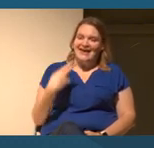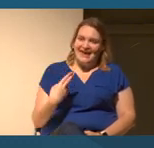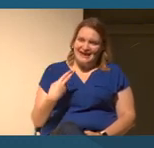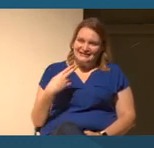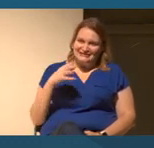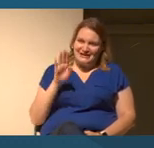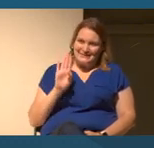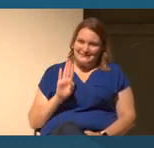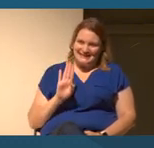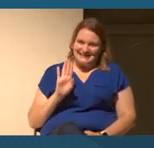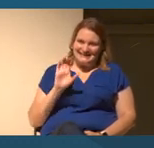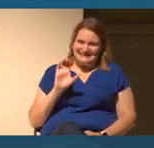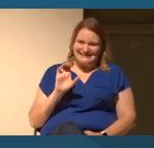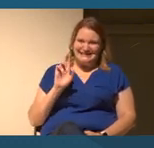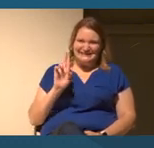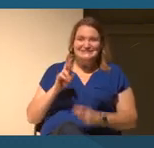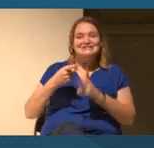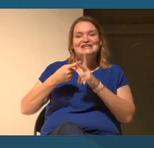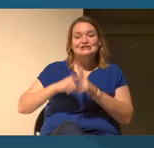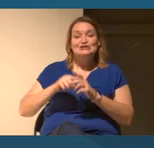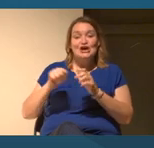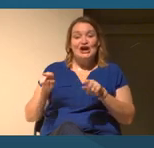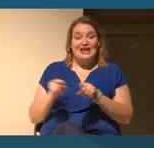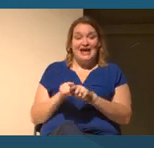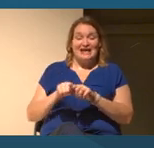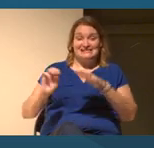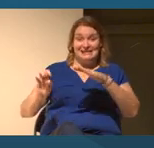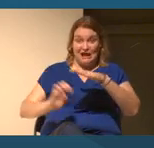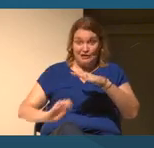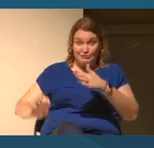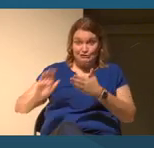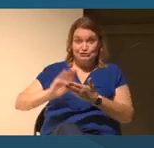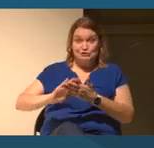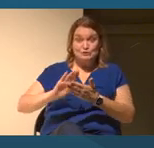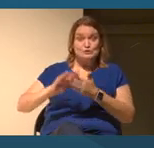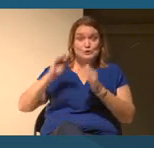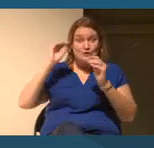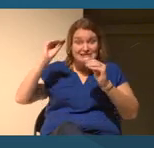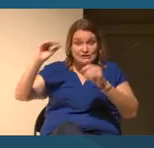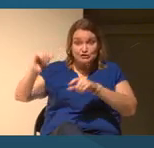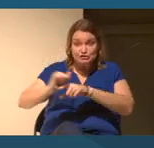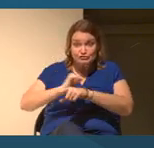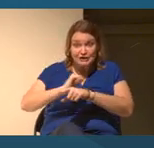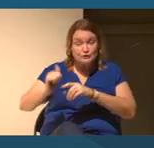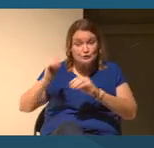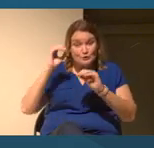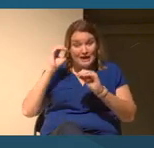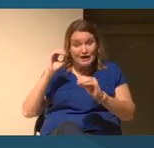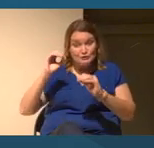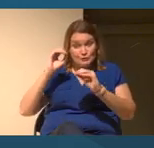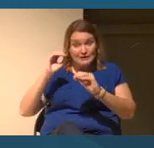as grade schools and is in fact, explicitly teacher training schools to educate formerly